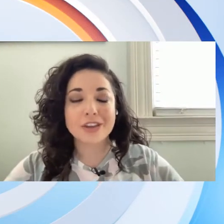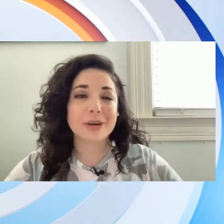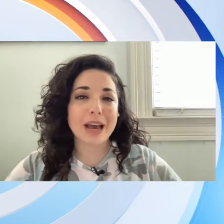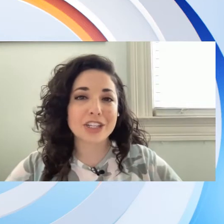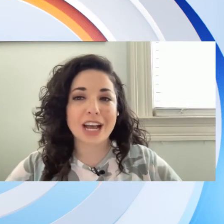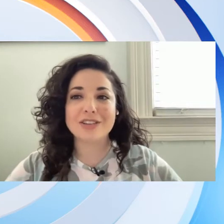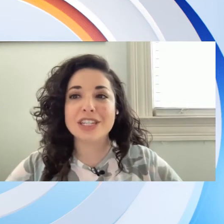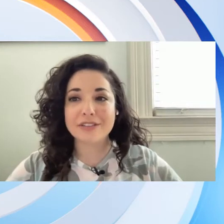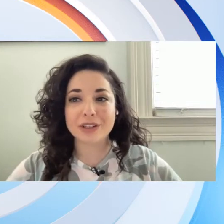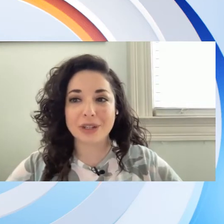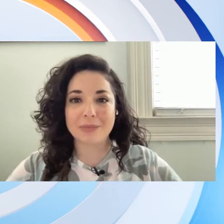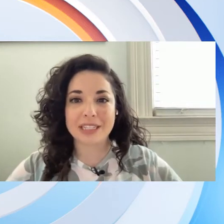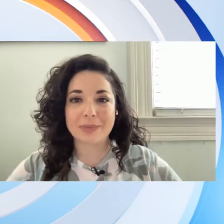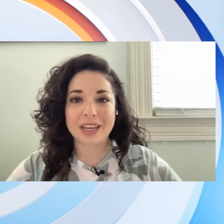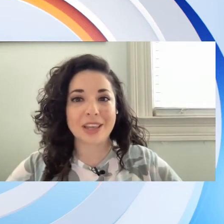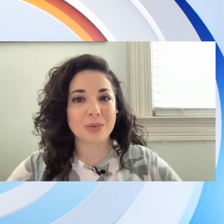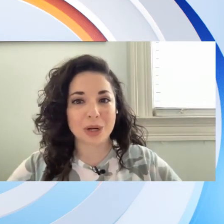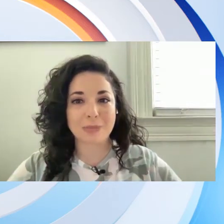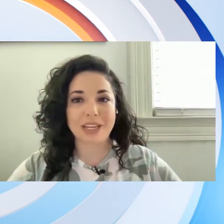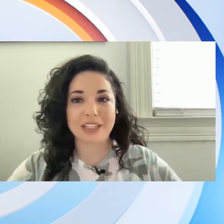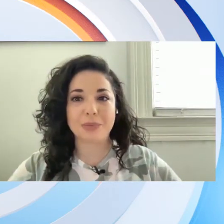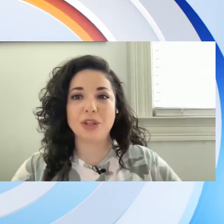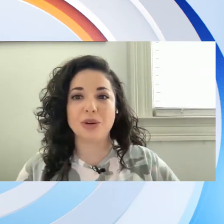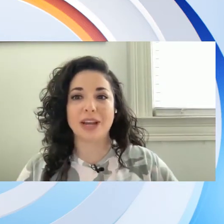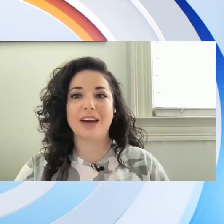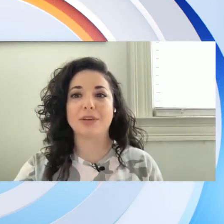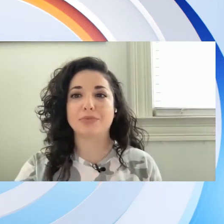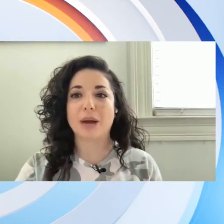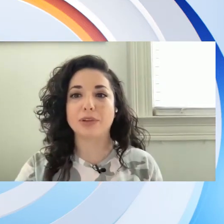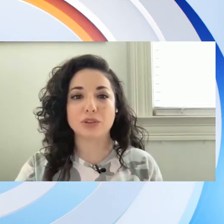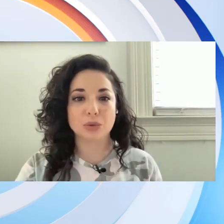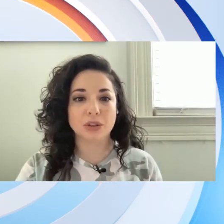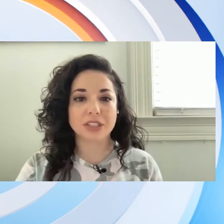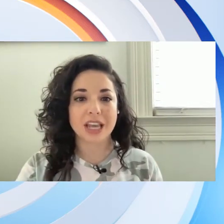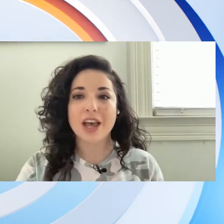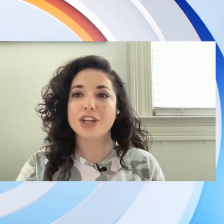you can imagine how difficult it must be in the workplace when you don't have the proper tools